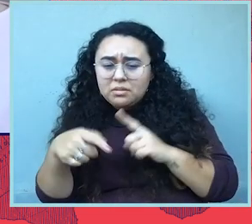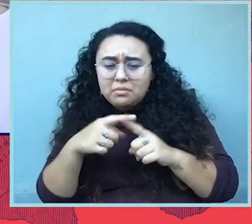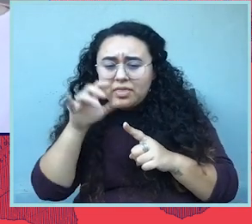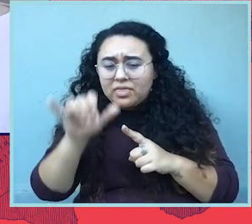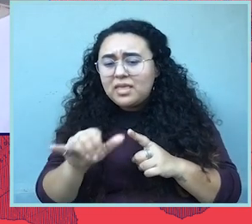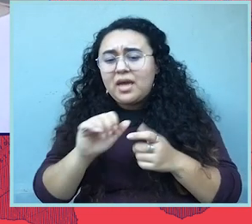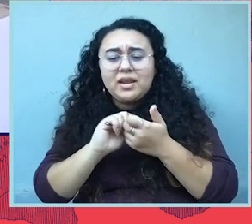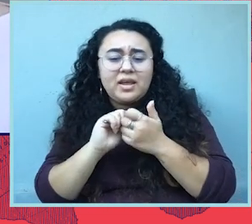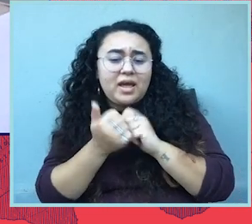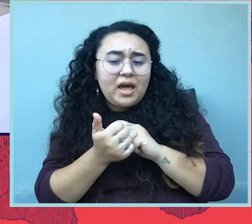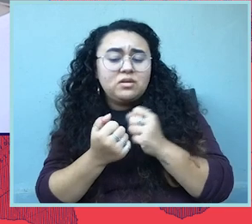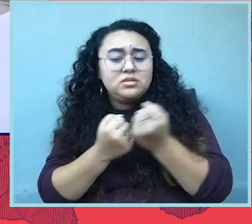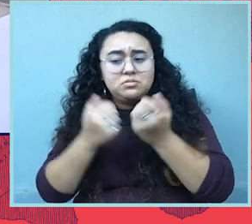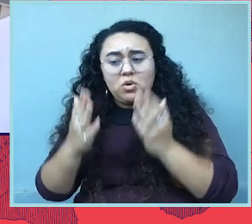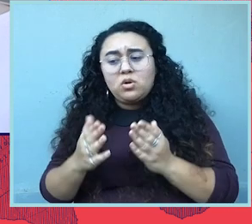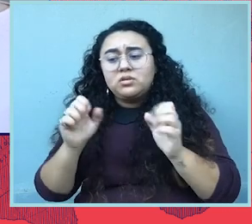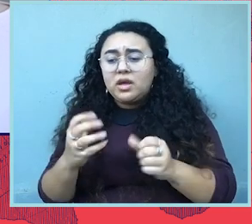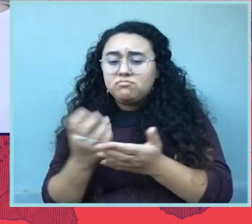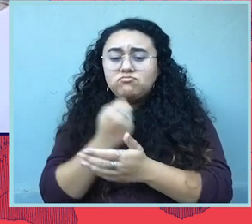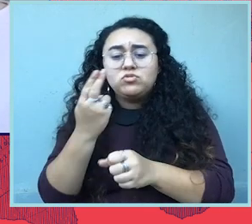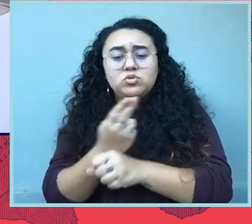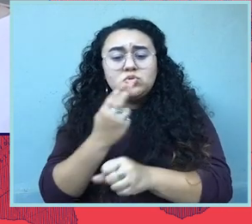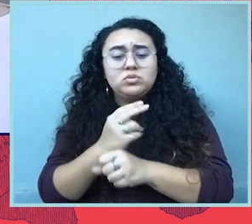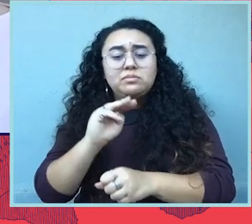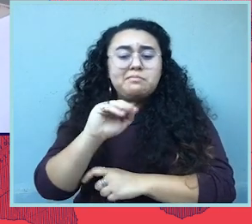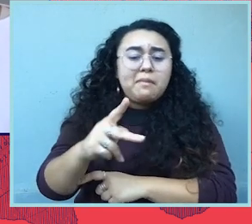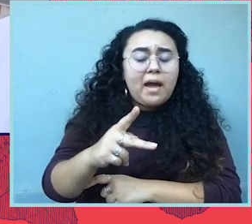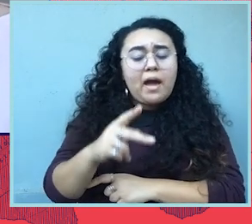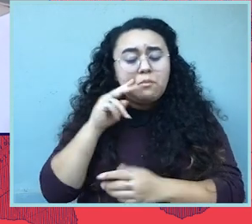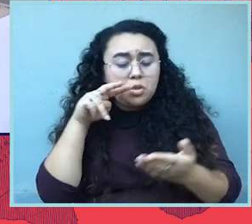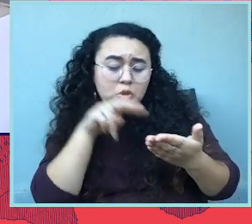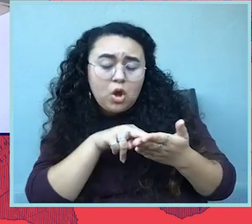Can you tell us a little bit about it and how our supporters can use the maps and what